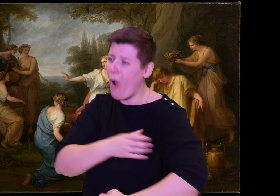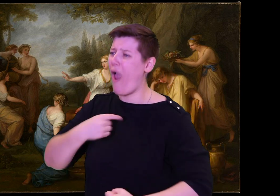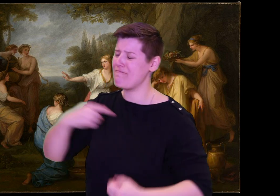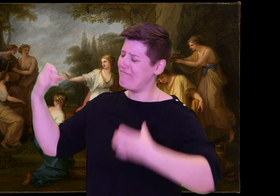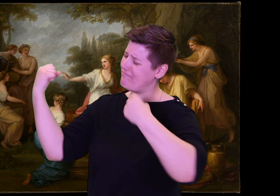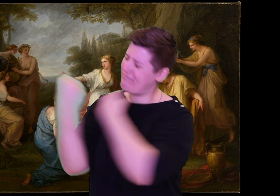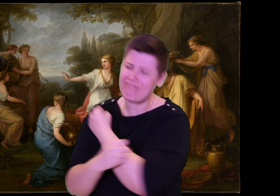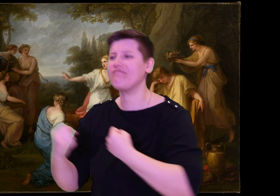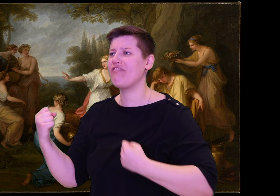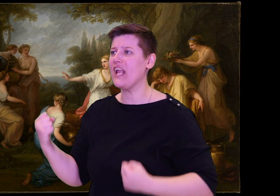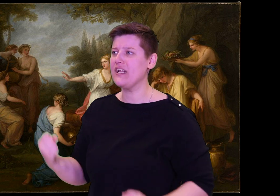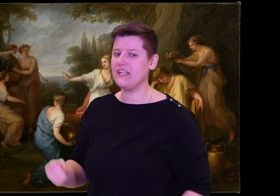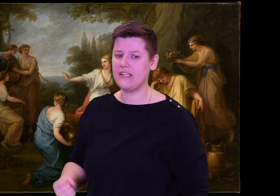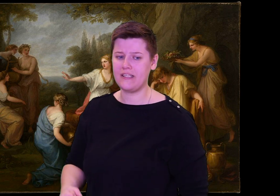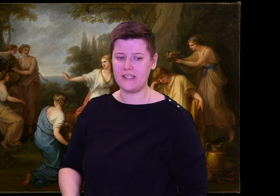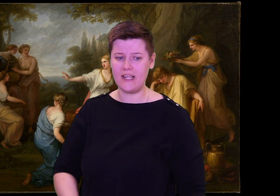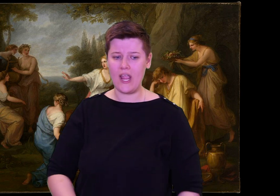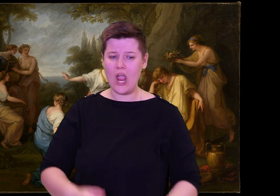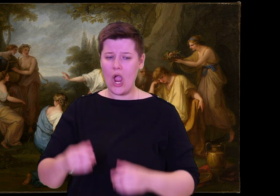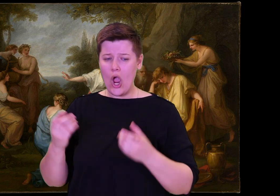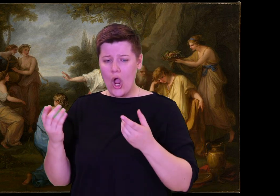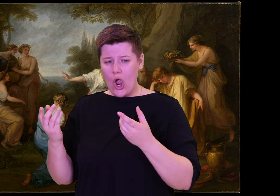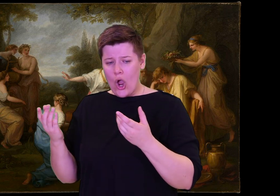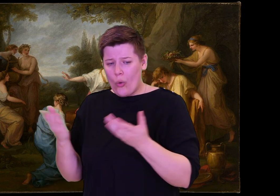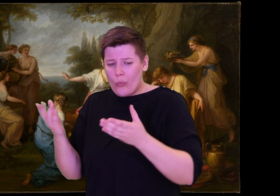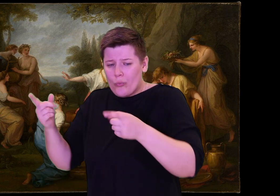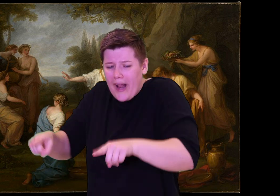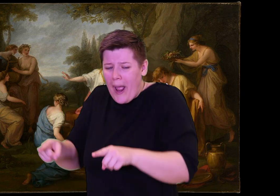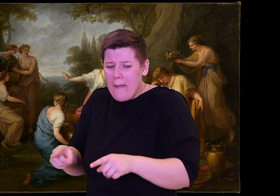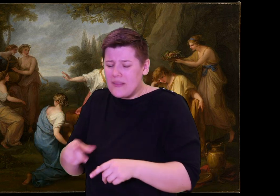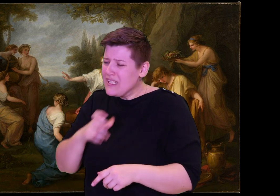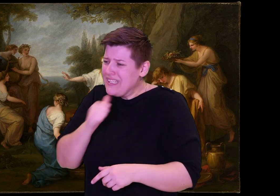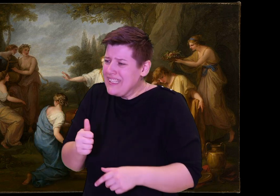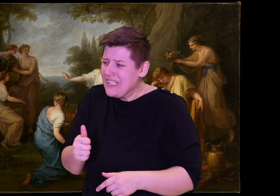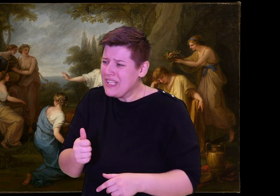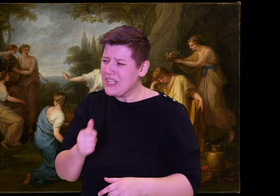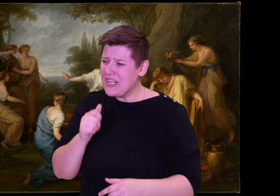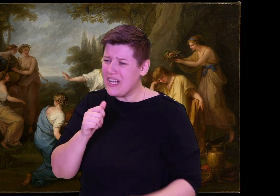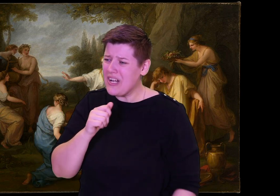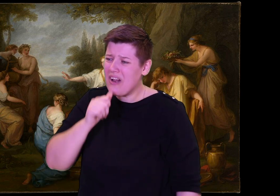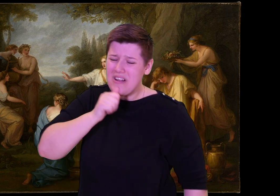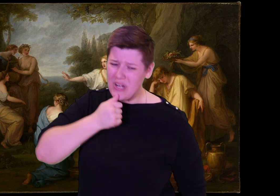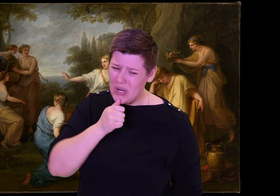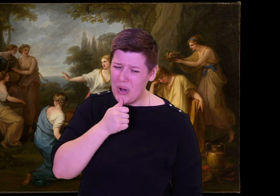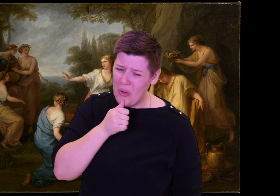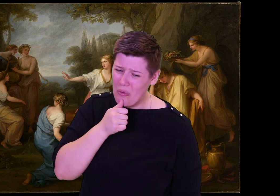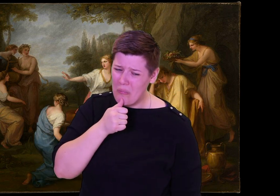against her wishes. They should go and ask Icarius her father to provide a dowry,